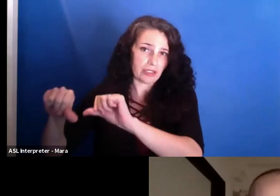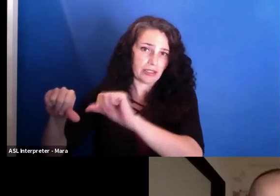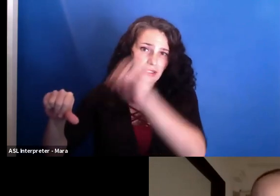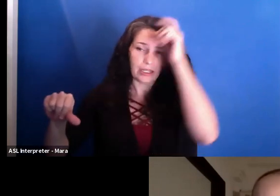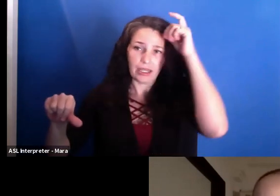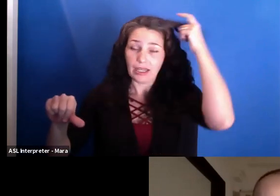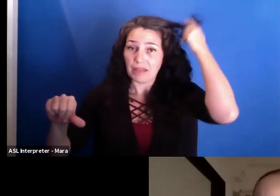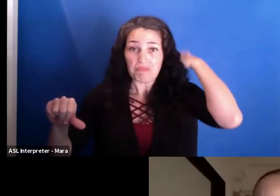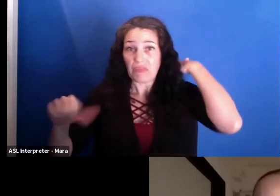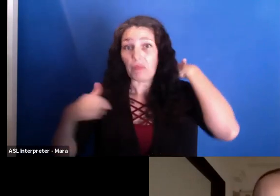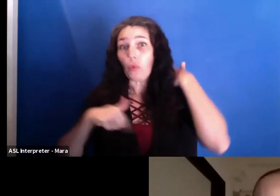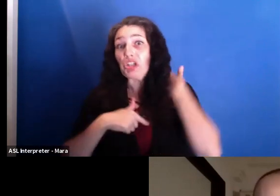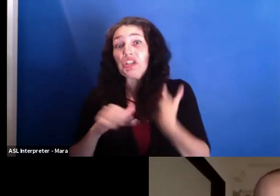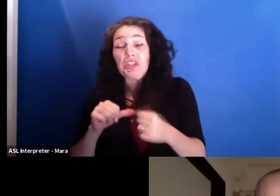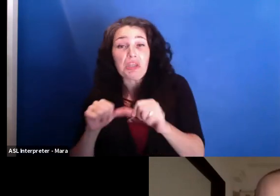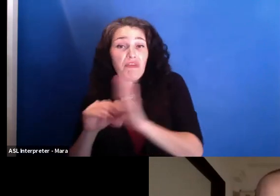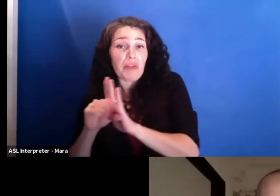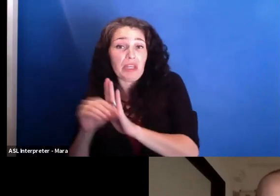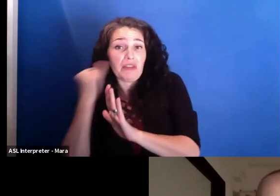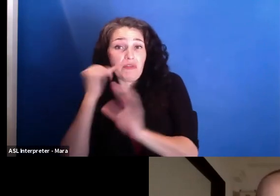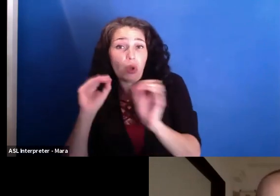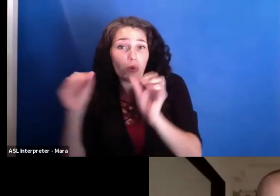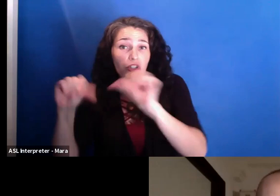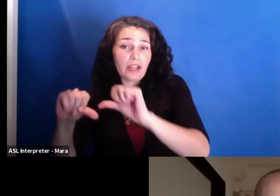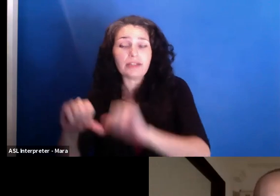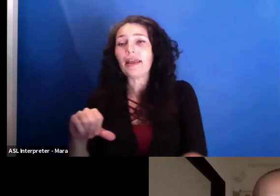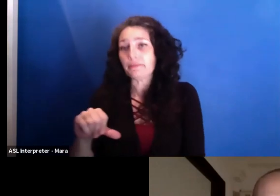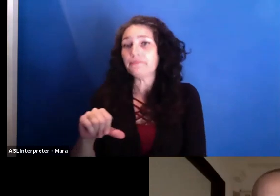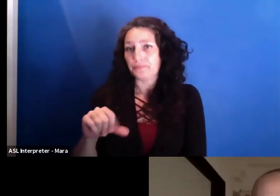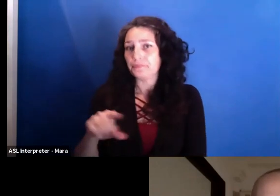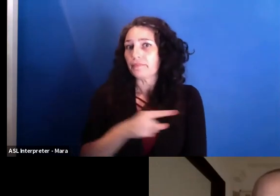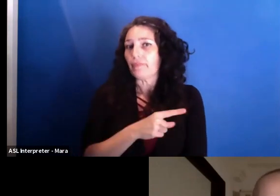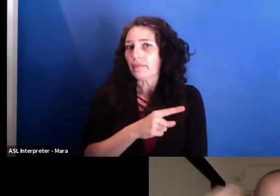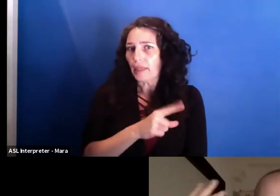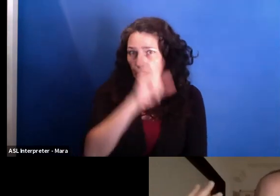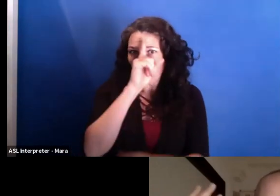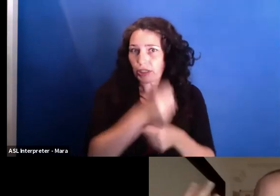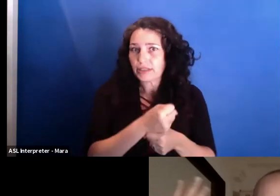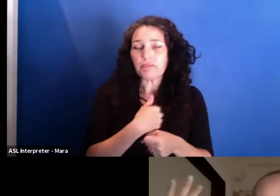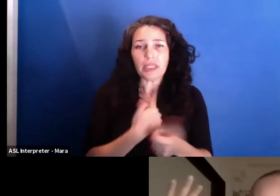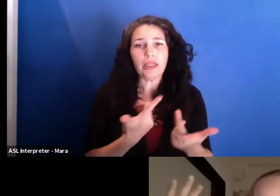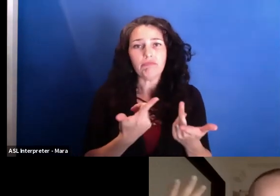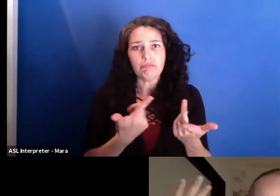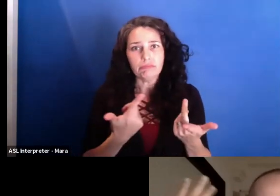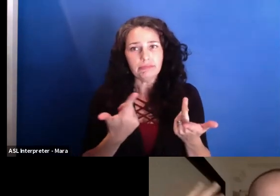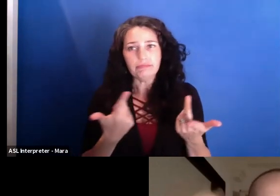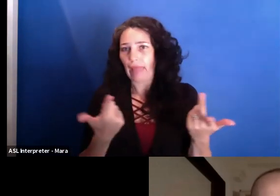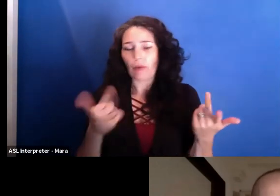And he was very courageous to trust me, because I could have-- you know, you have all the power in the editing.